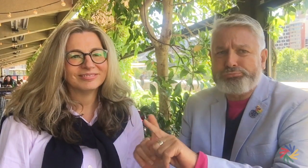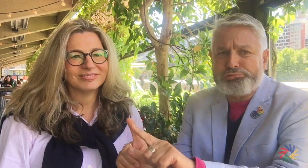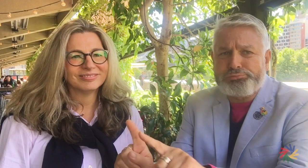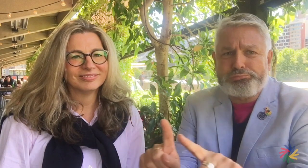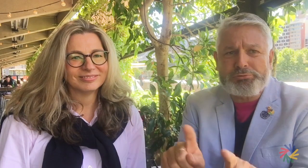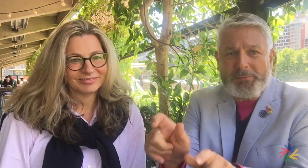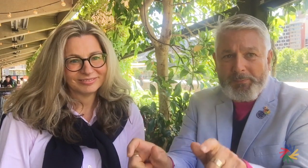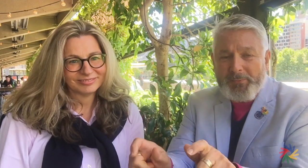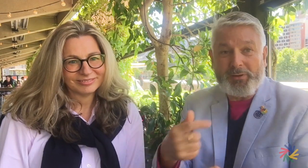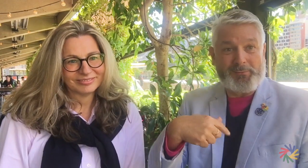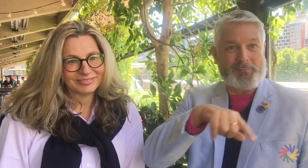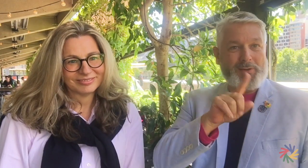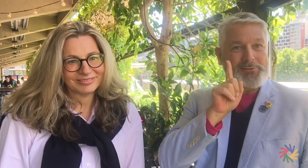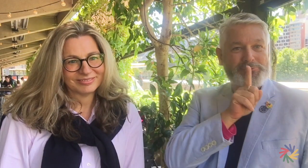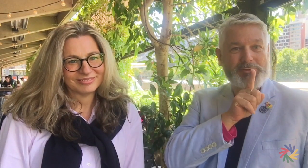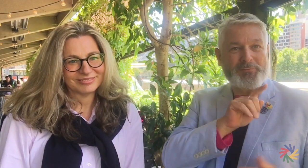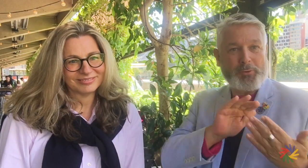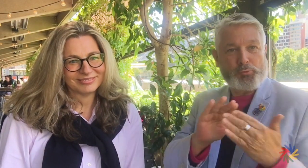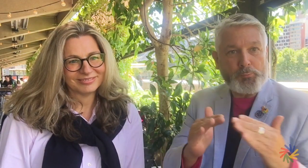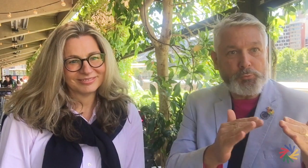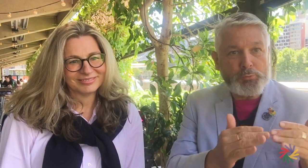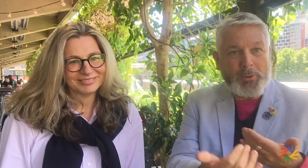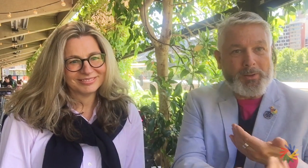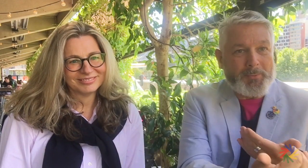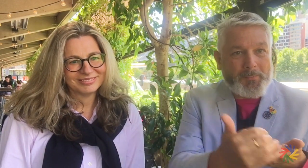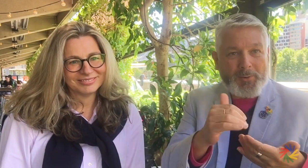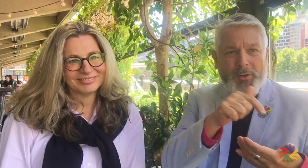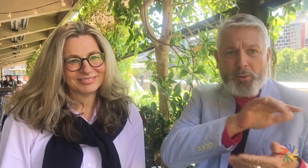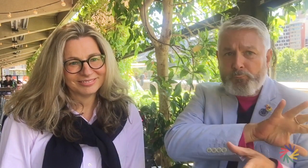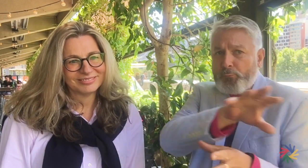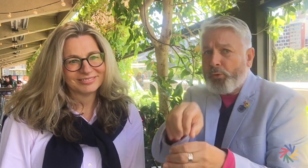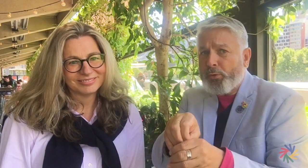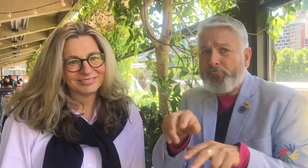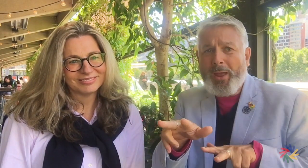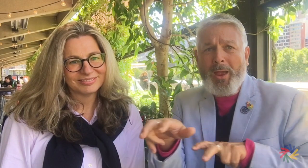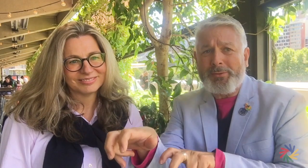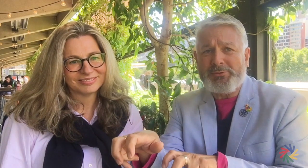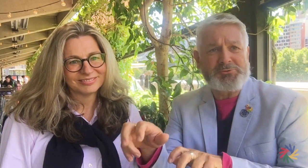we all want the same things.